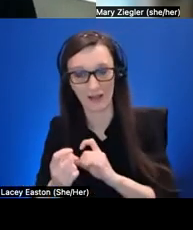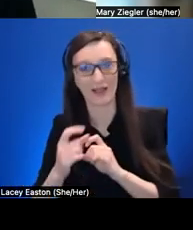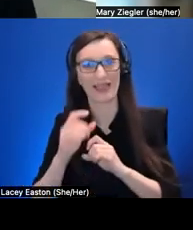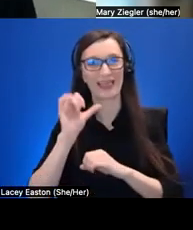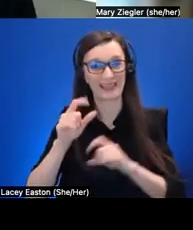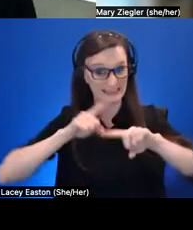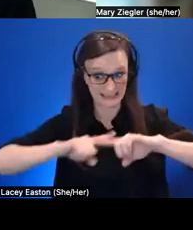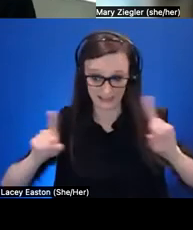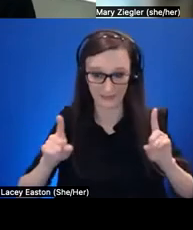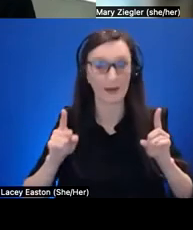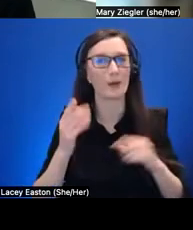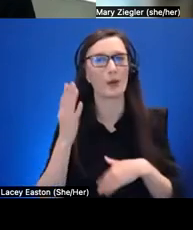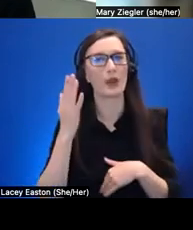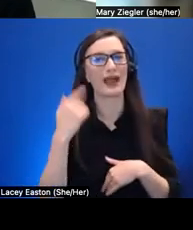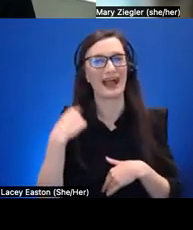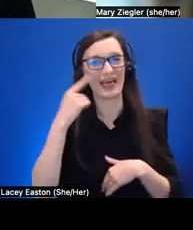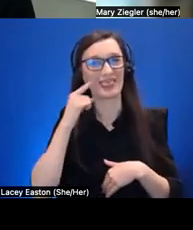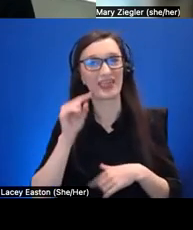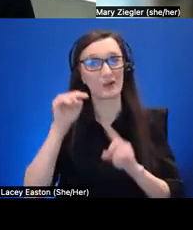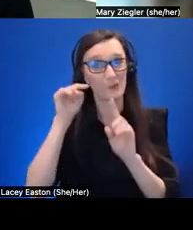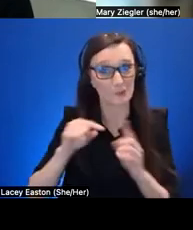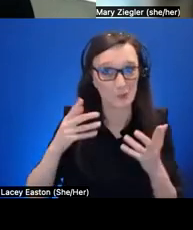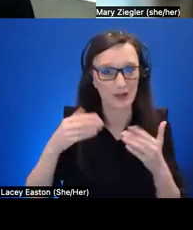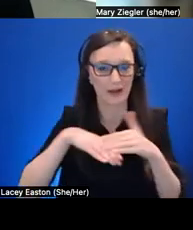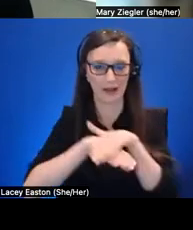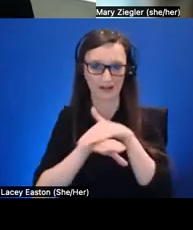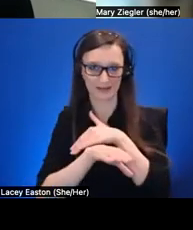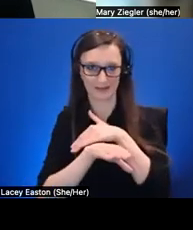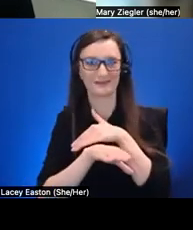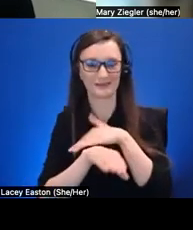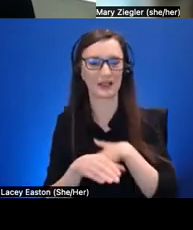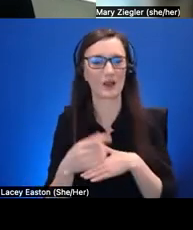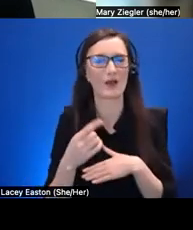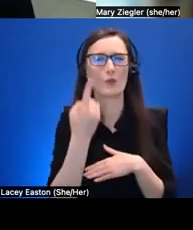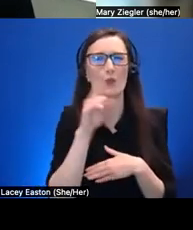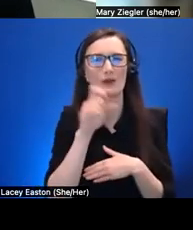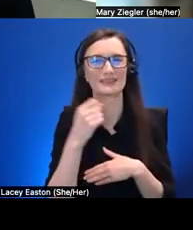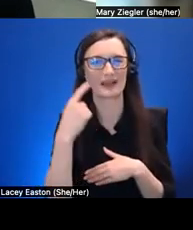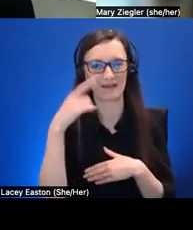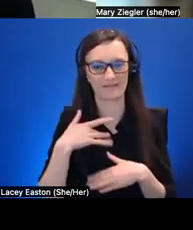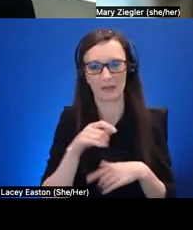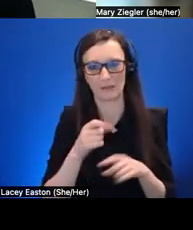do have a question that's unrelated that i've been thinking about i'm curious has cai been interested